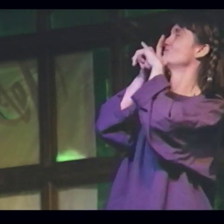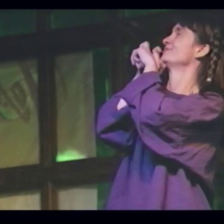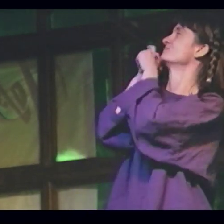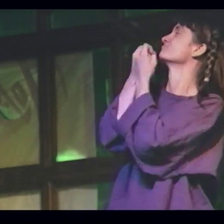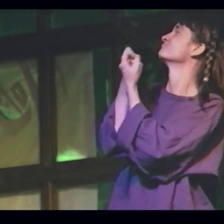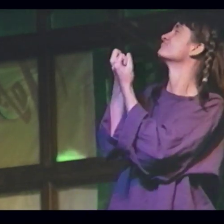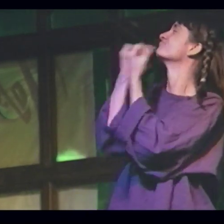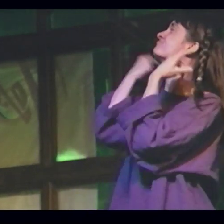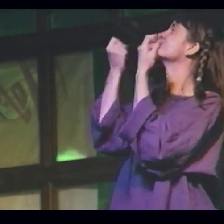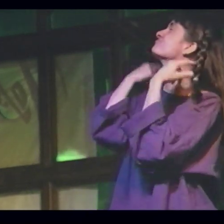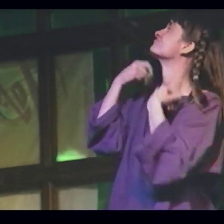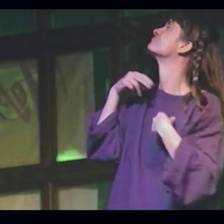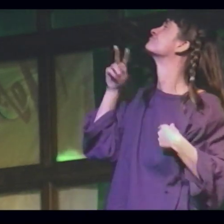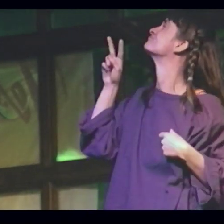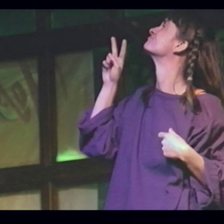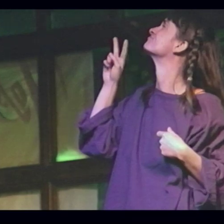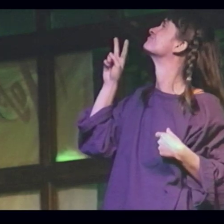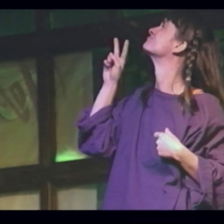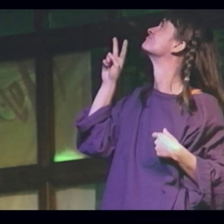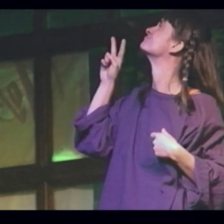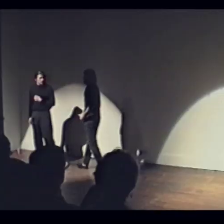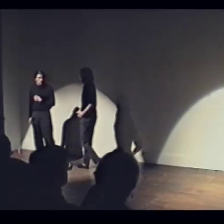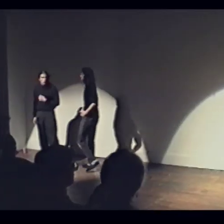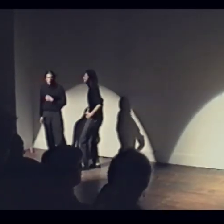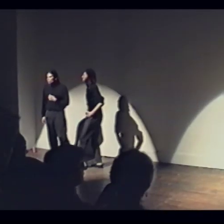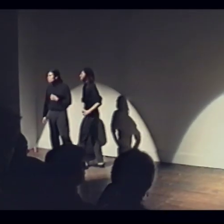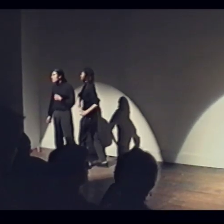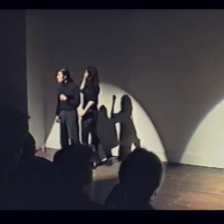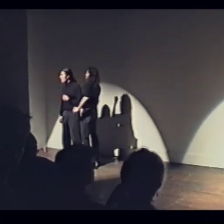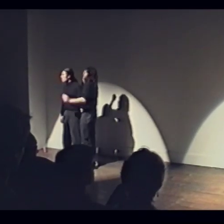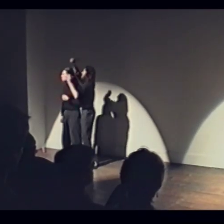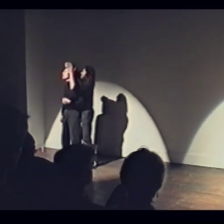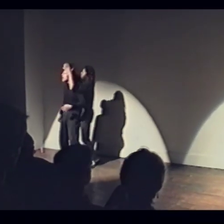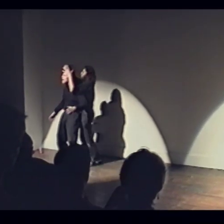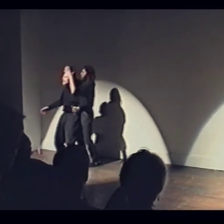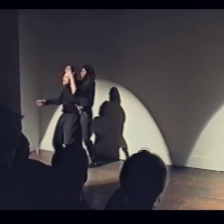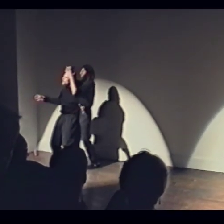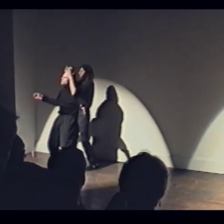I couldn't understand her words [Unintelligible speech]